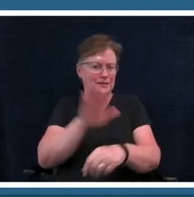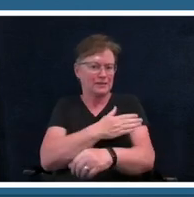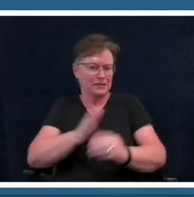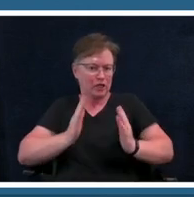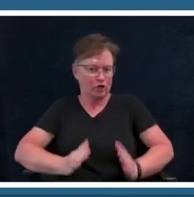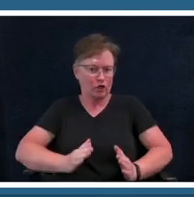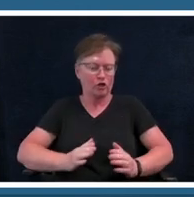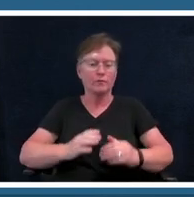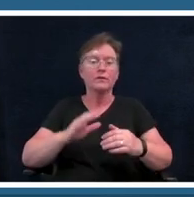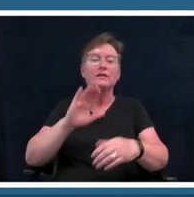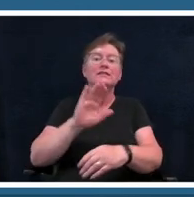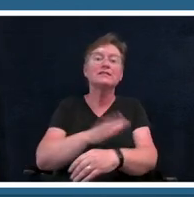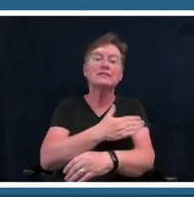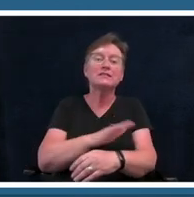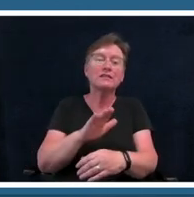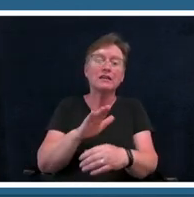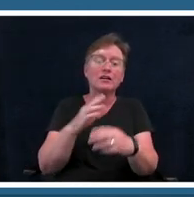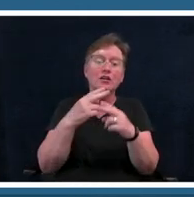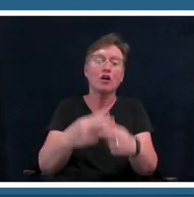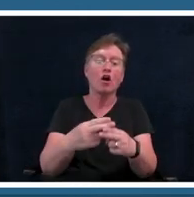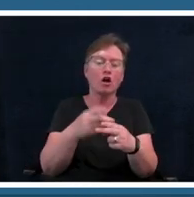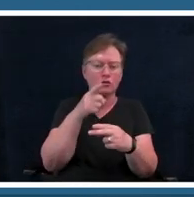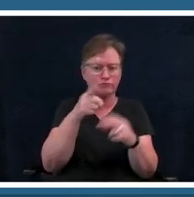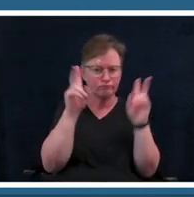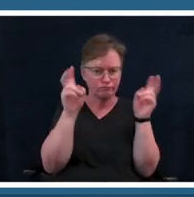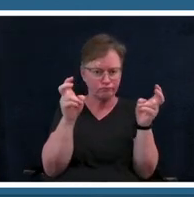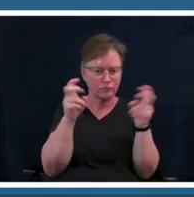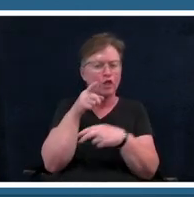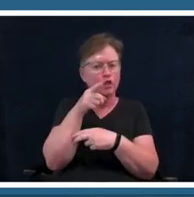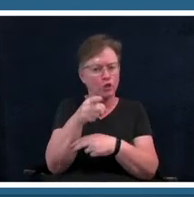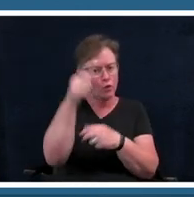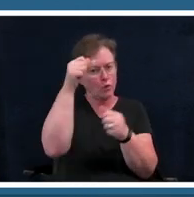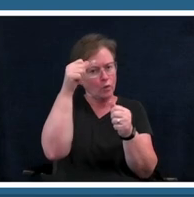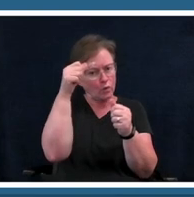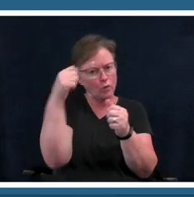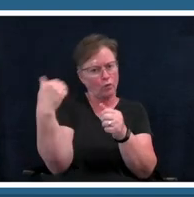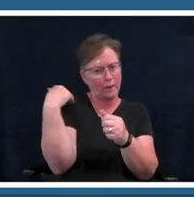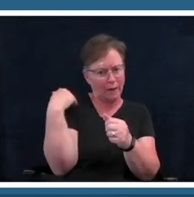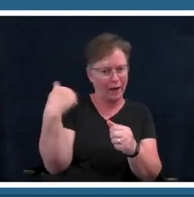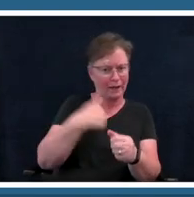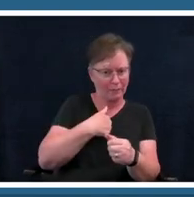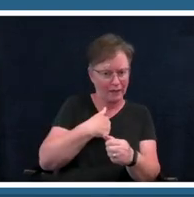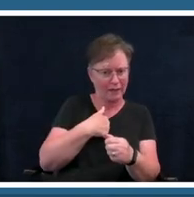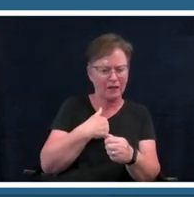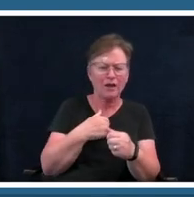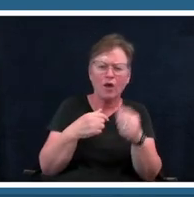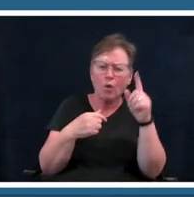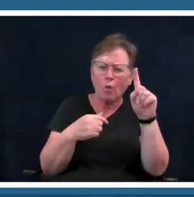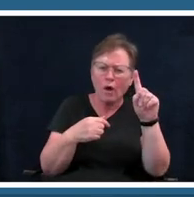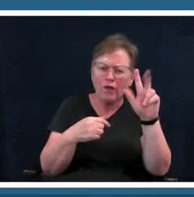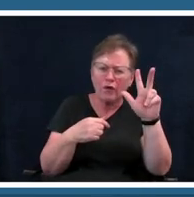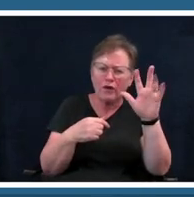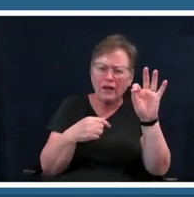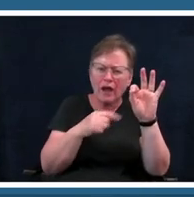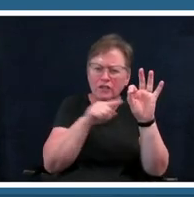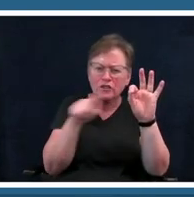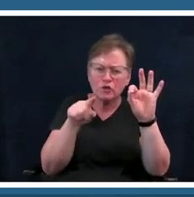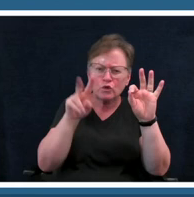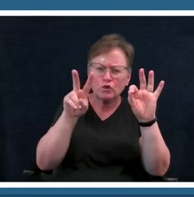you remind me um let's only play 139 to